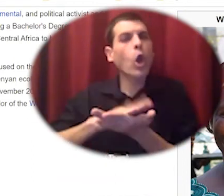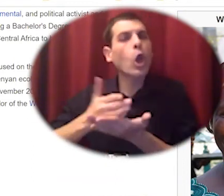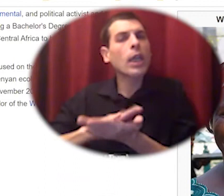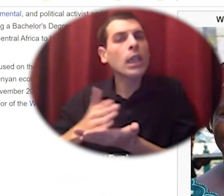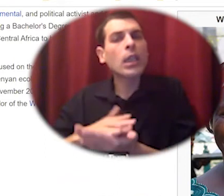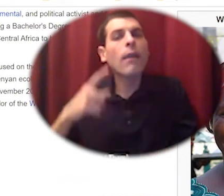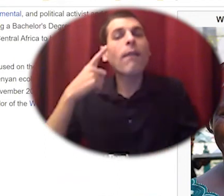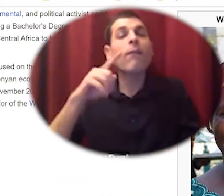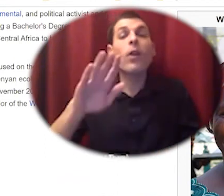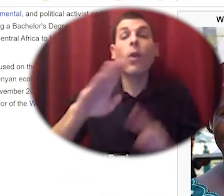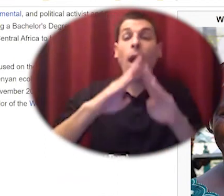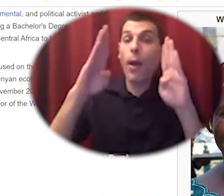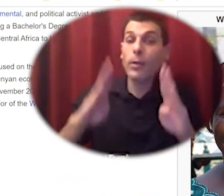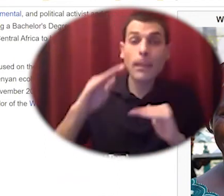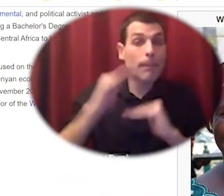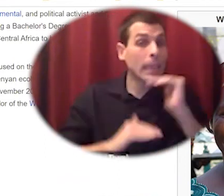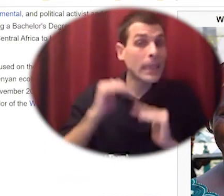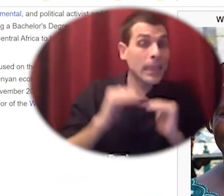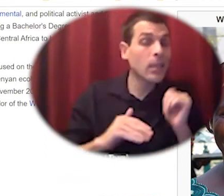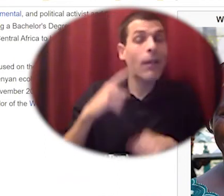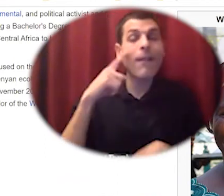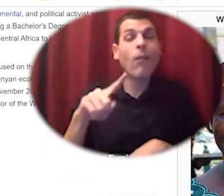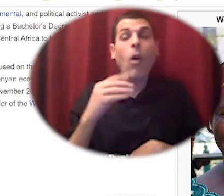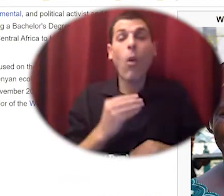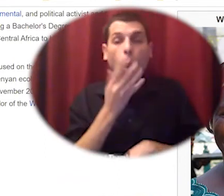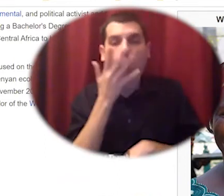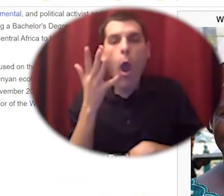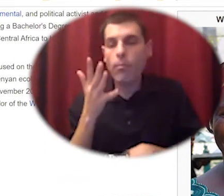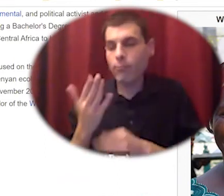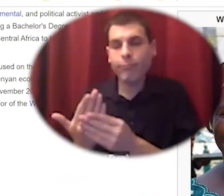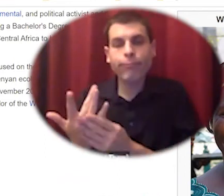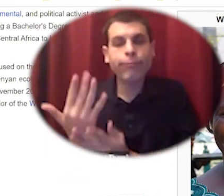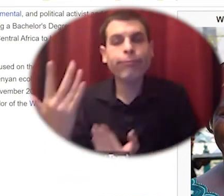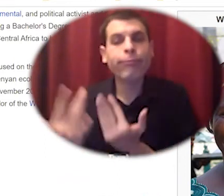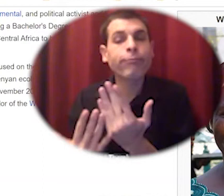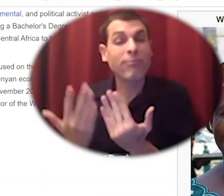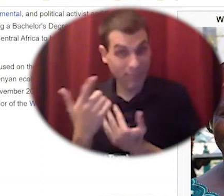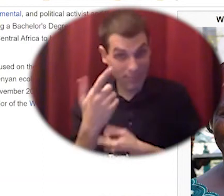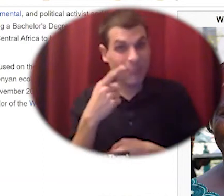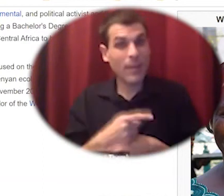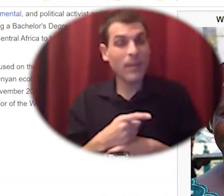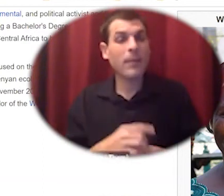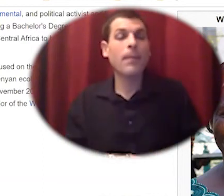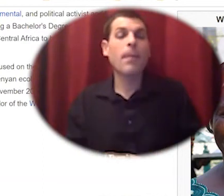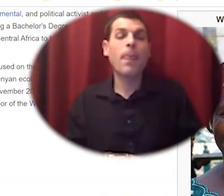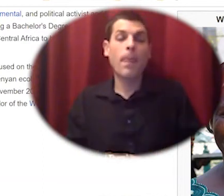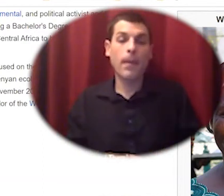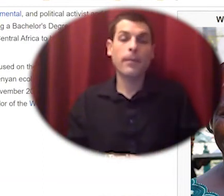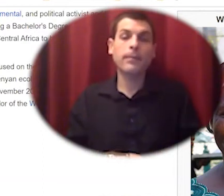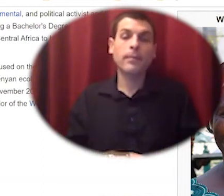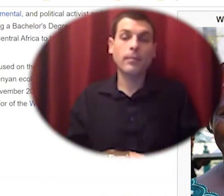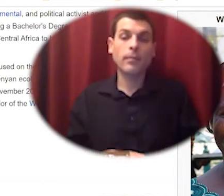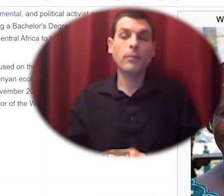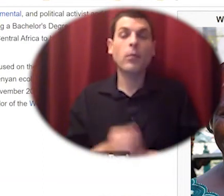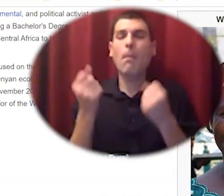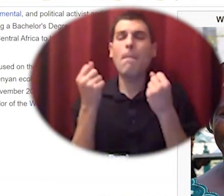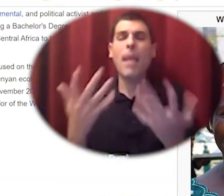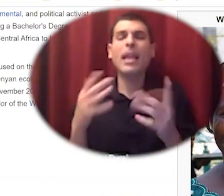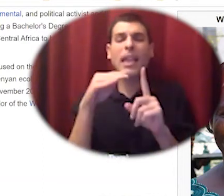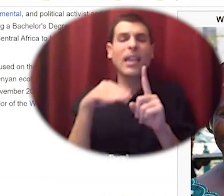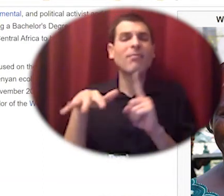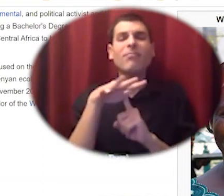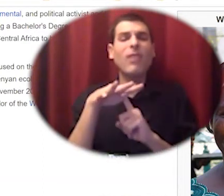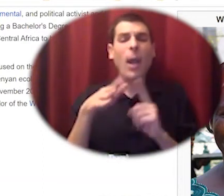and a lot of environmentalists have a lot of scientific literature about renewable energies